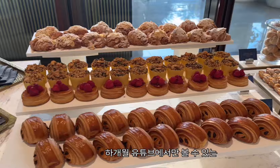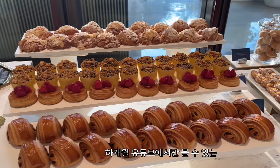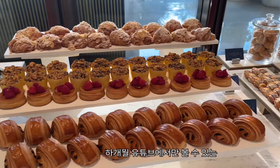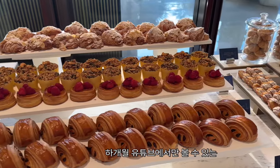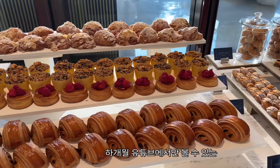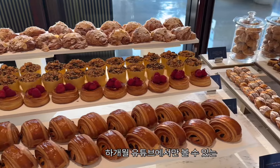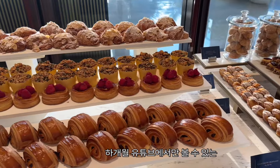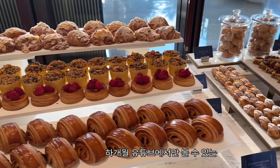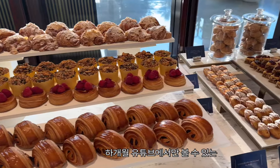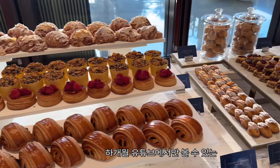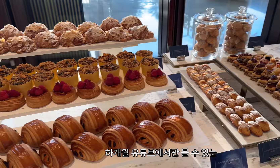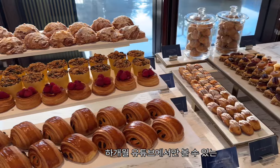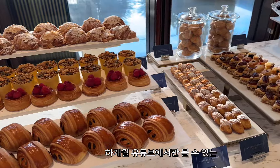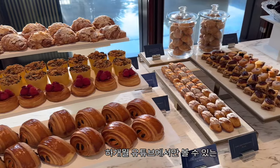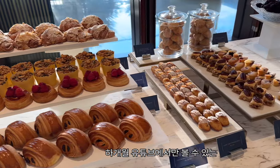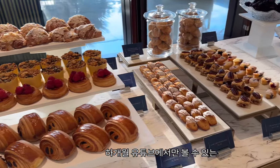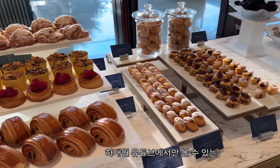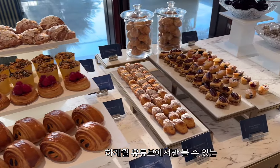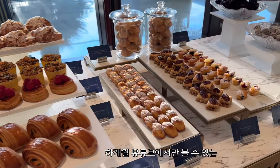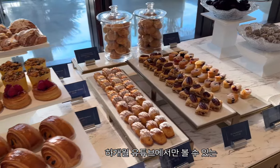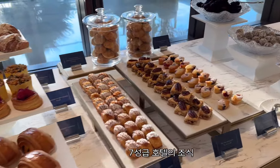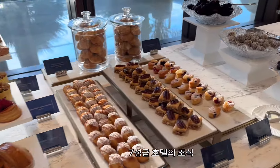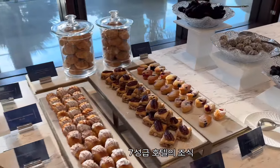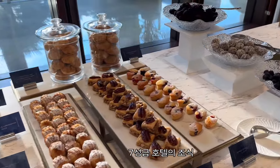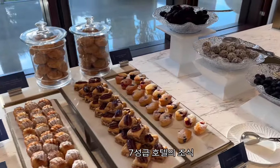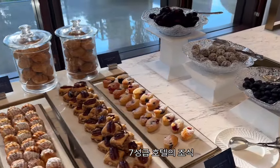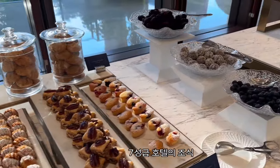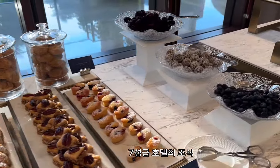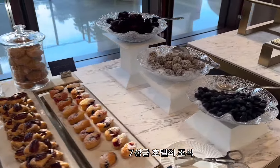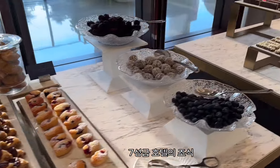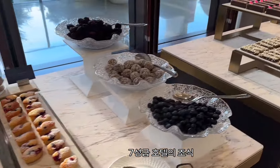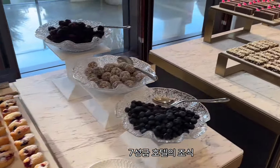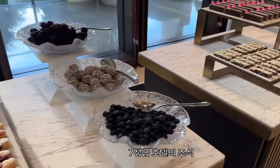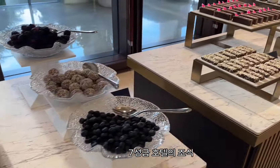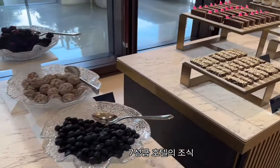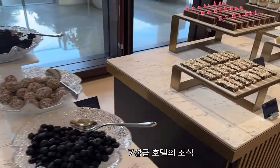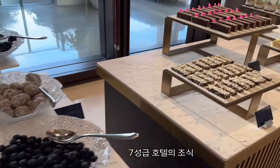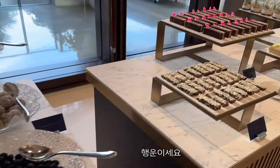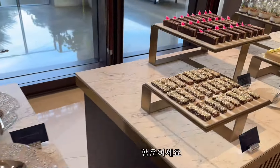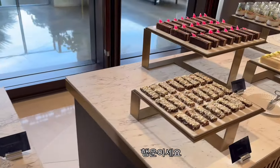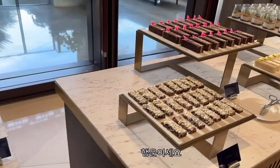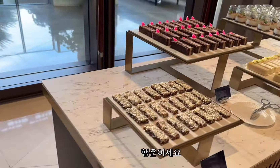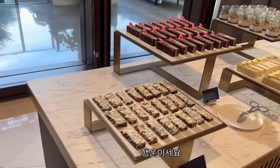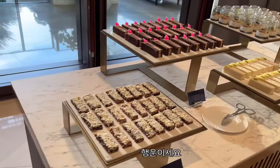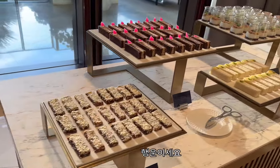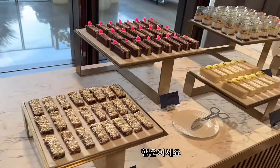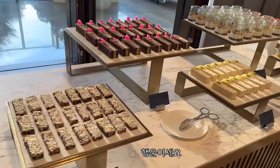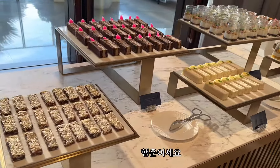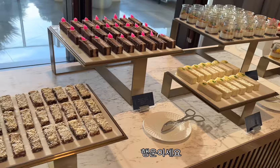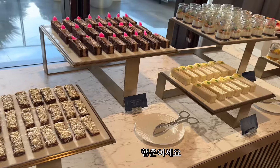Breakfast at a 7-star hotel that can only be seen on my YouTube. Good luck :)